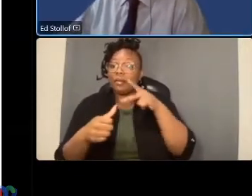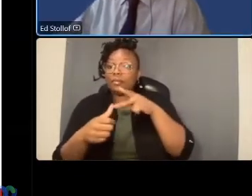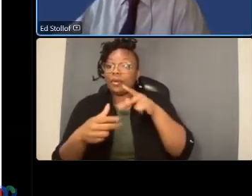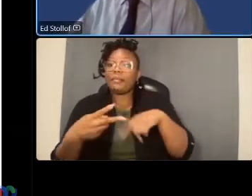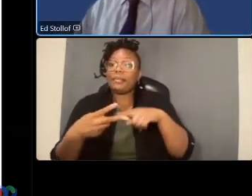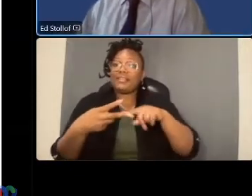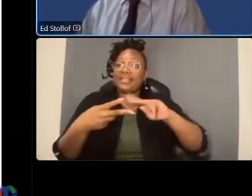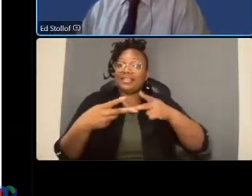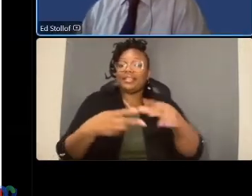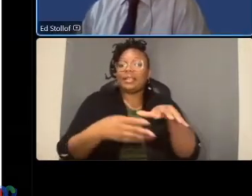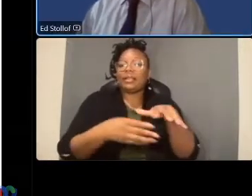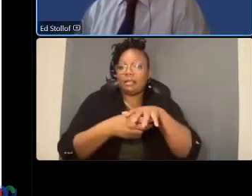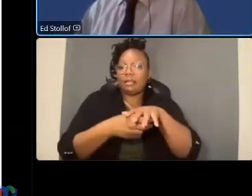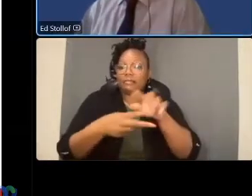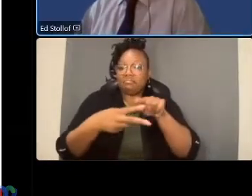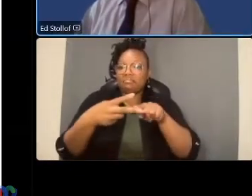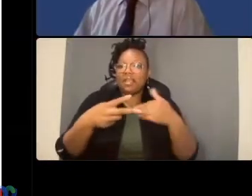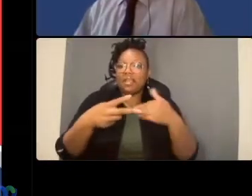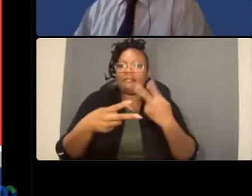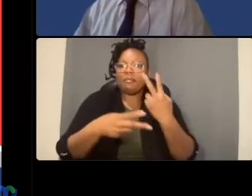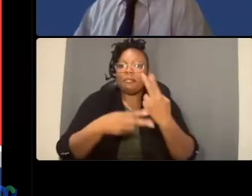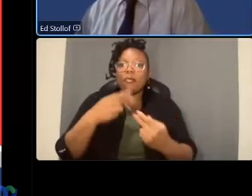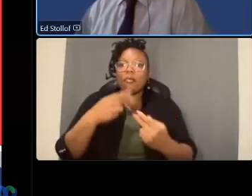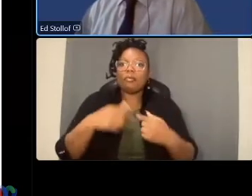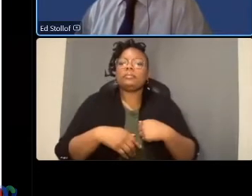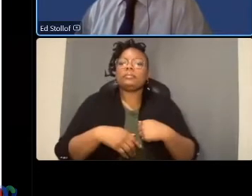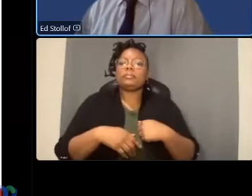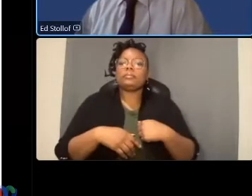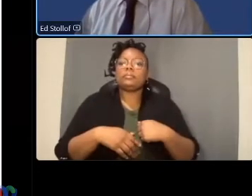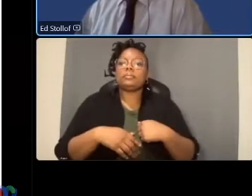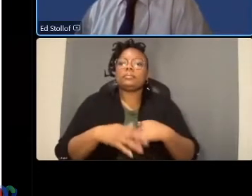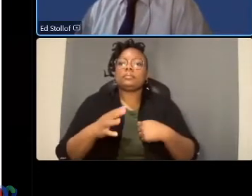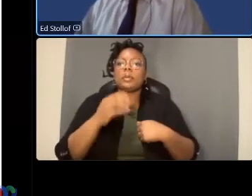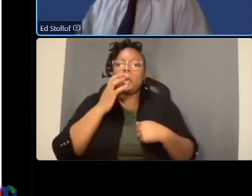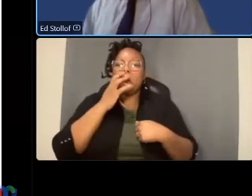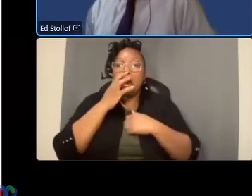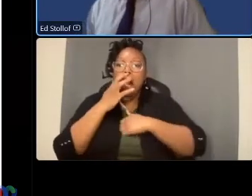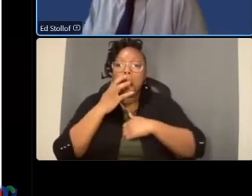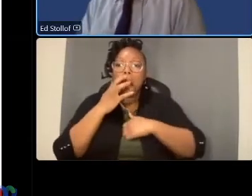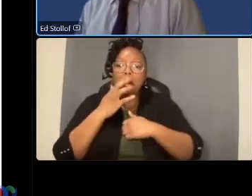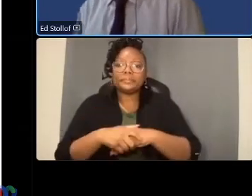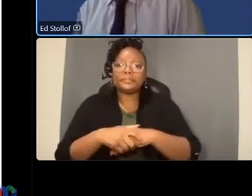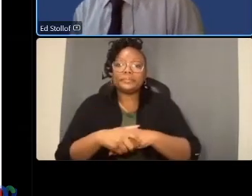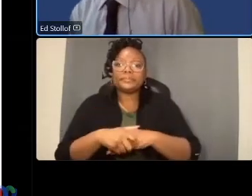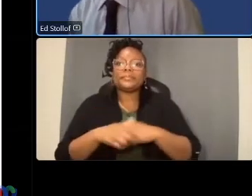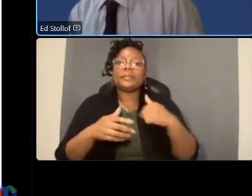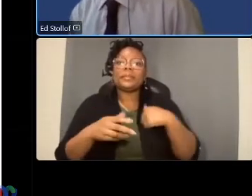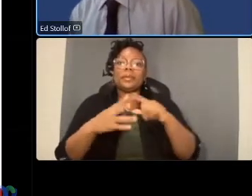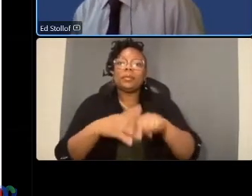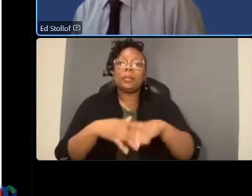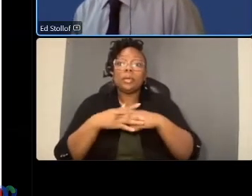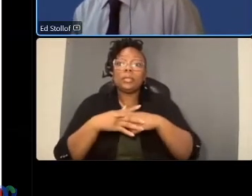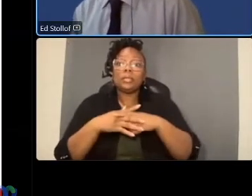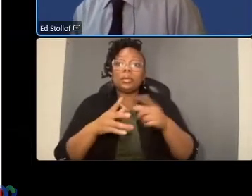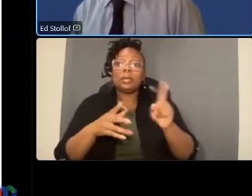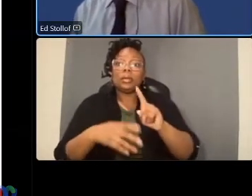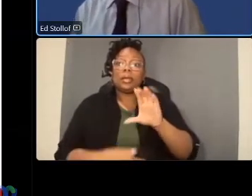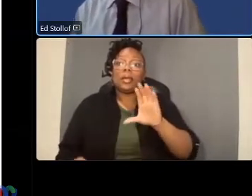study area we start at excuse me uh we start out at calvert street on the south